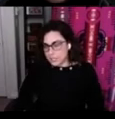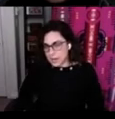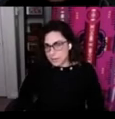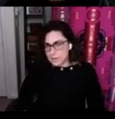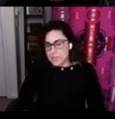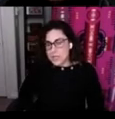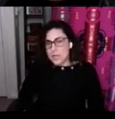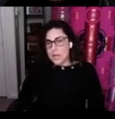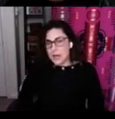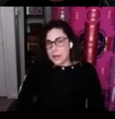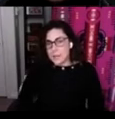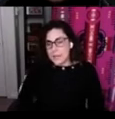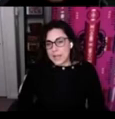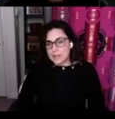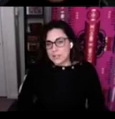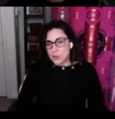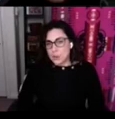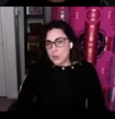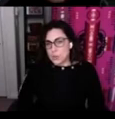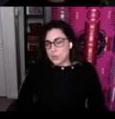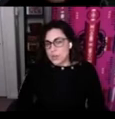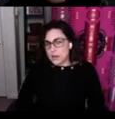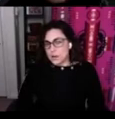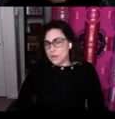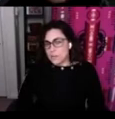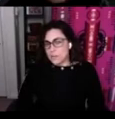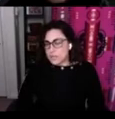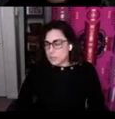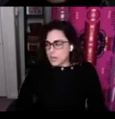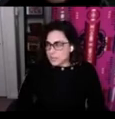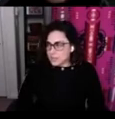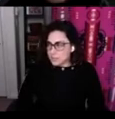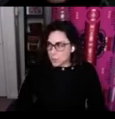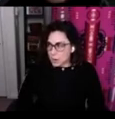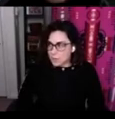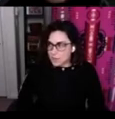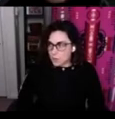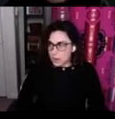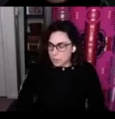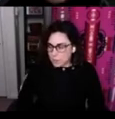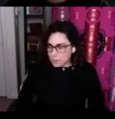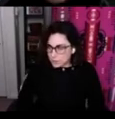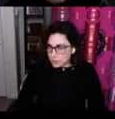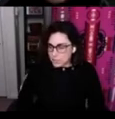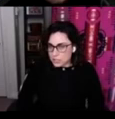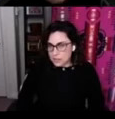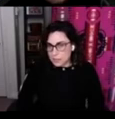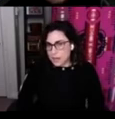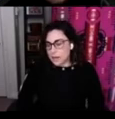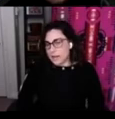times and so their mentor apprentice is a program that's quite popular in British Columbia and